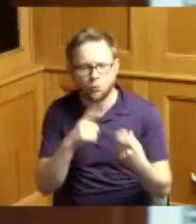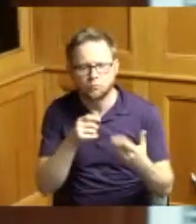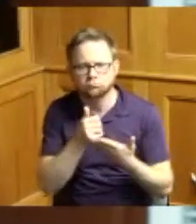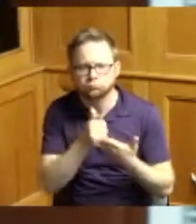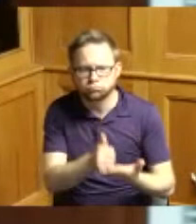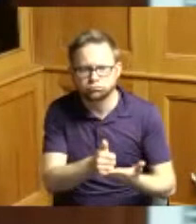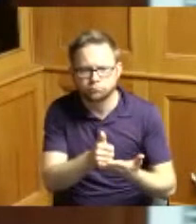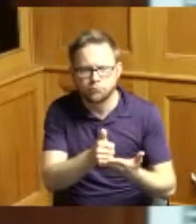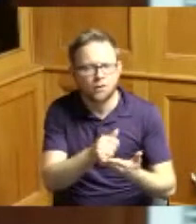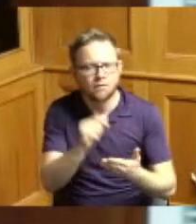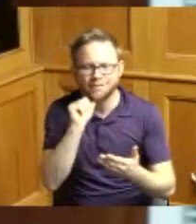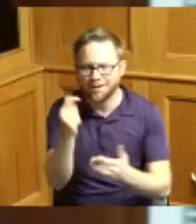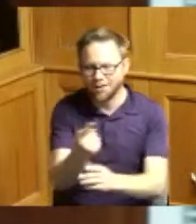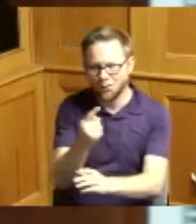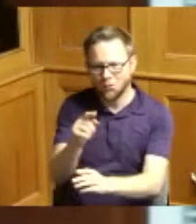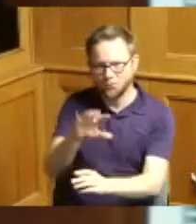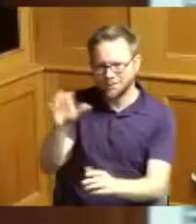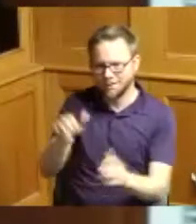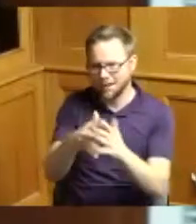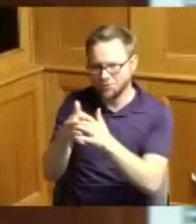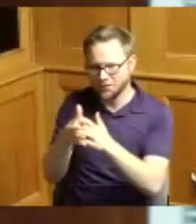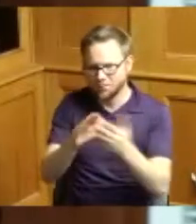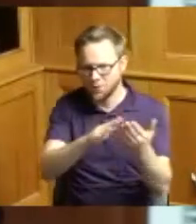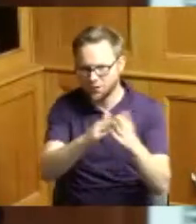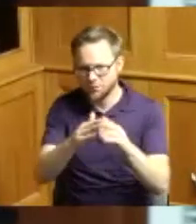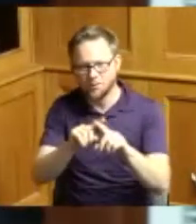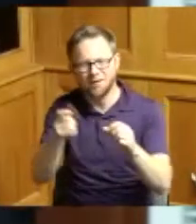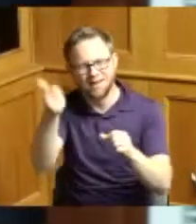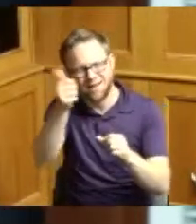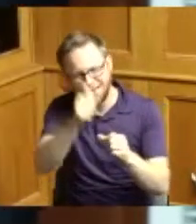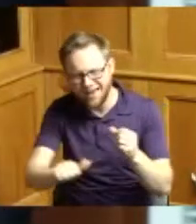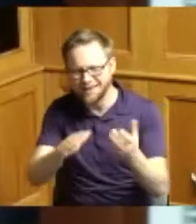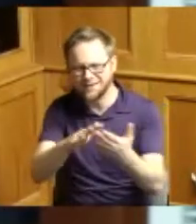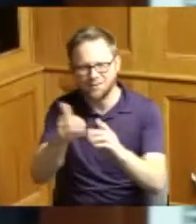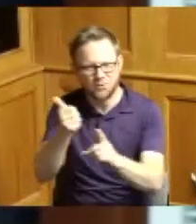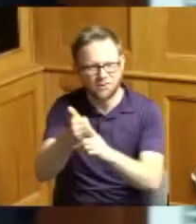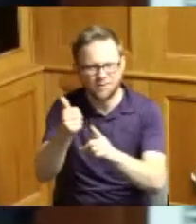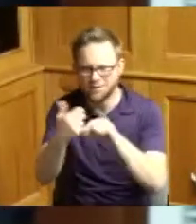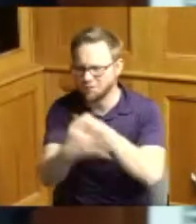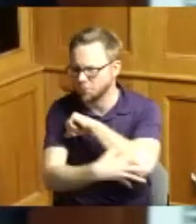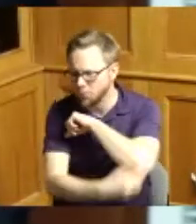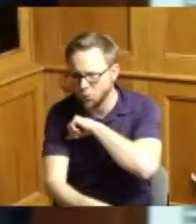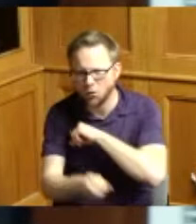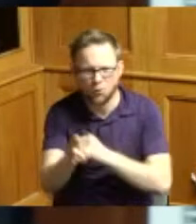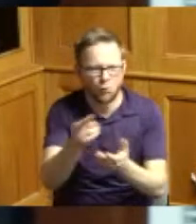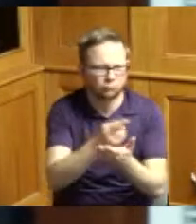my passion to but all of those who are underserved underrepresented and marginalized and then the